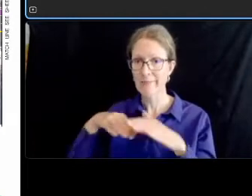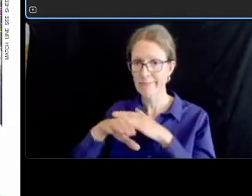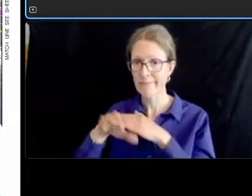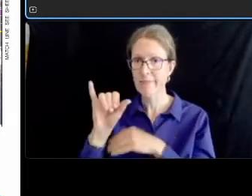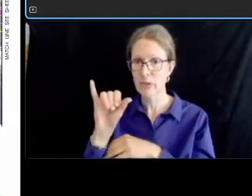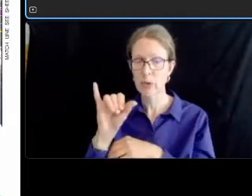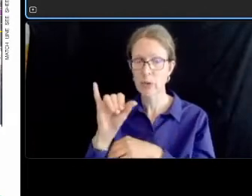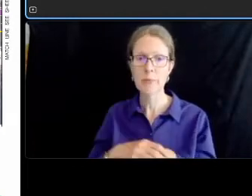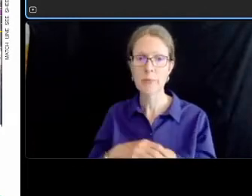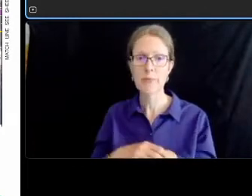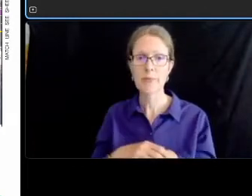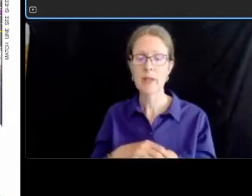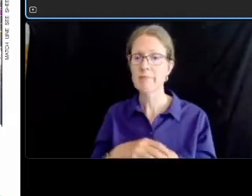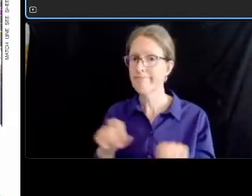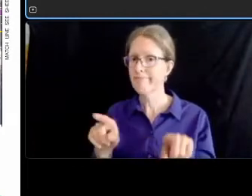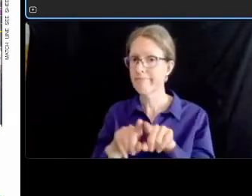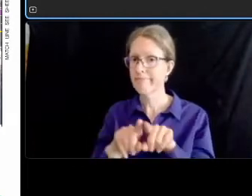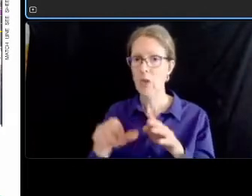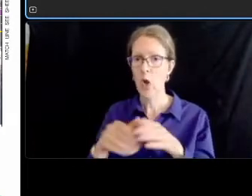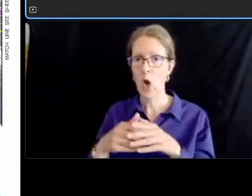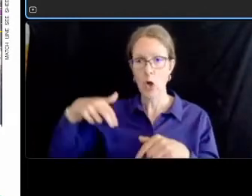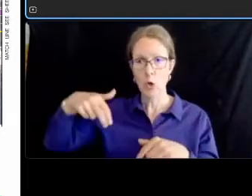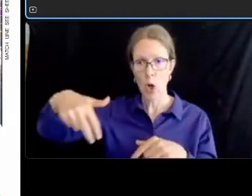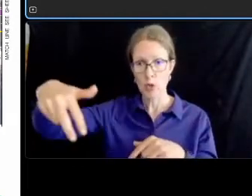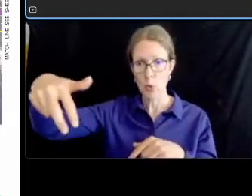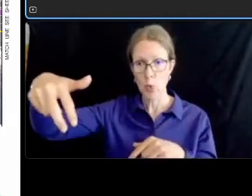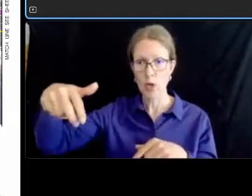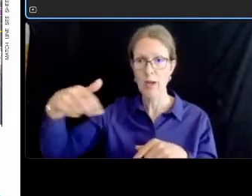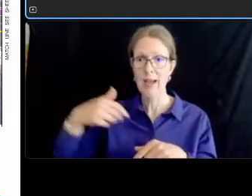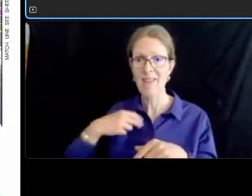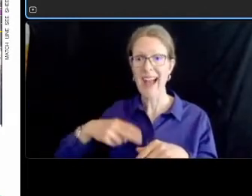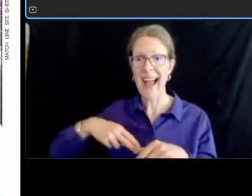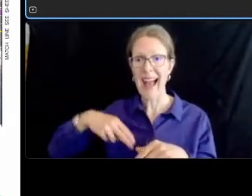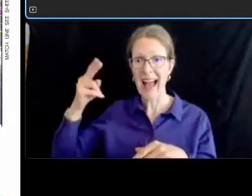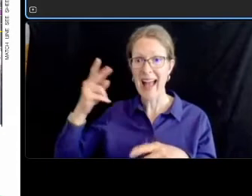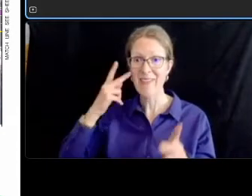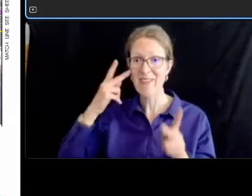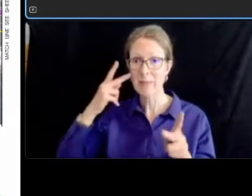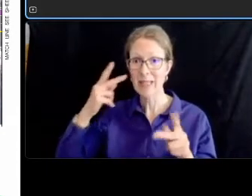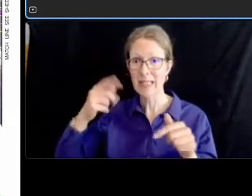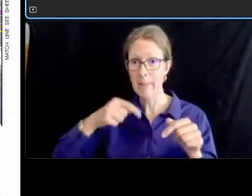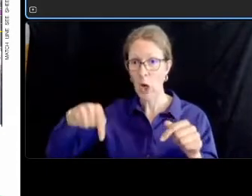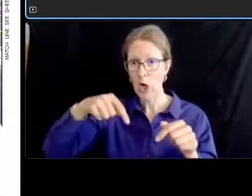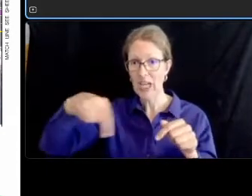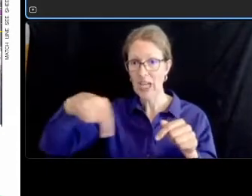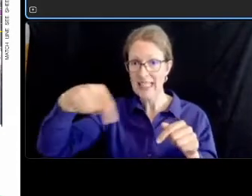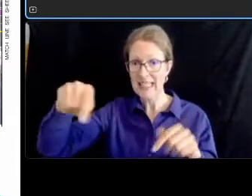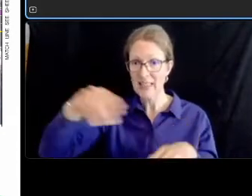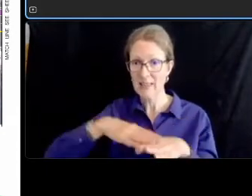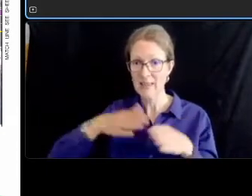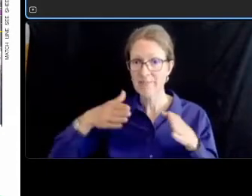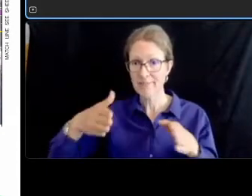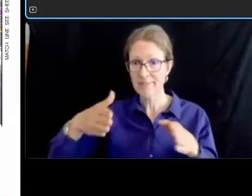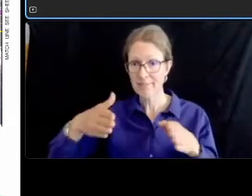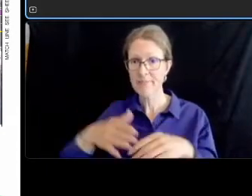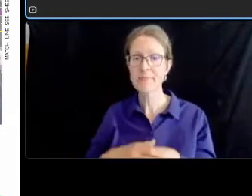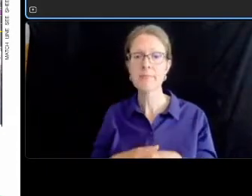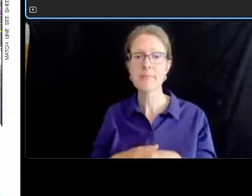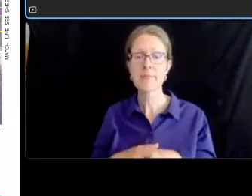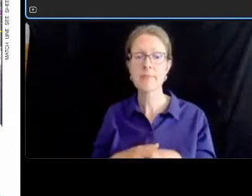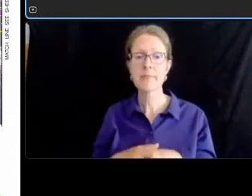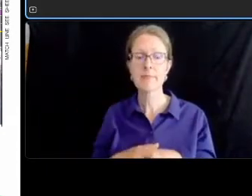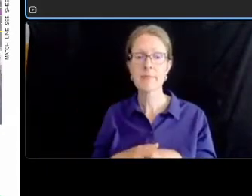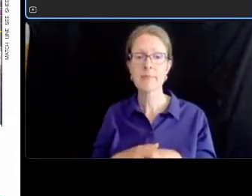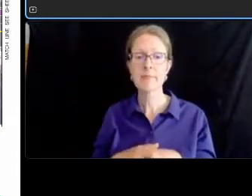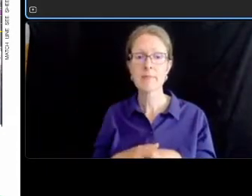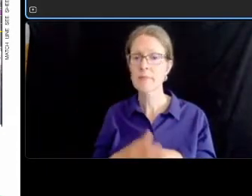style markings um there are no turn lanes needed um on this segment no dedicated turn lanes